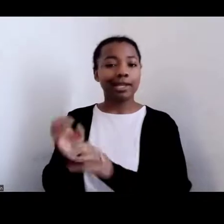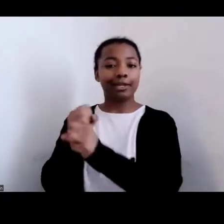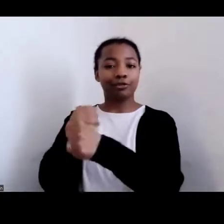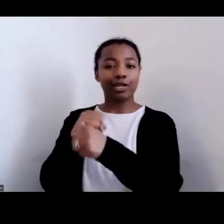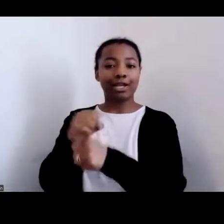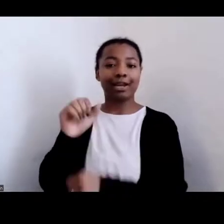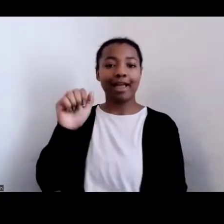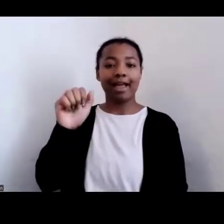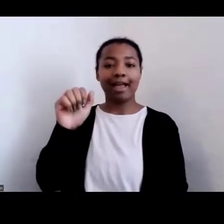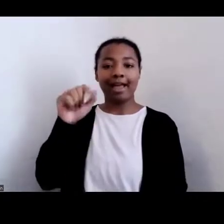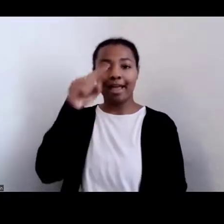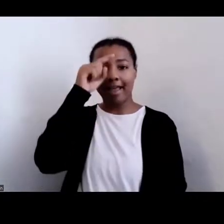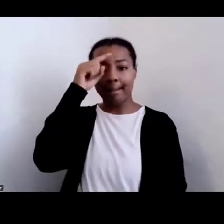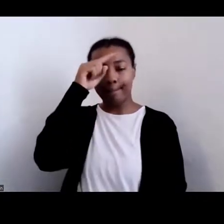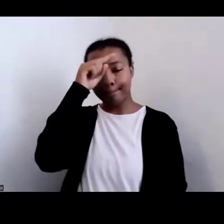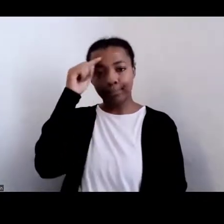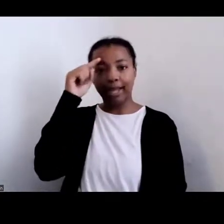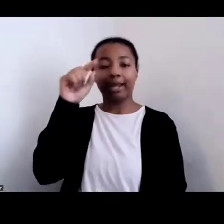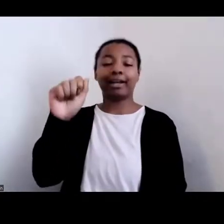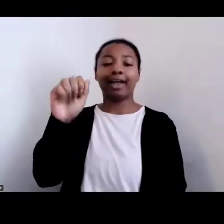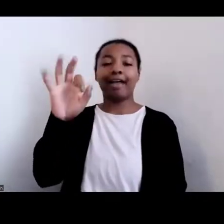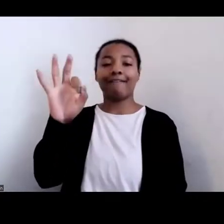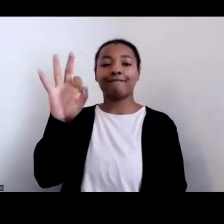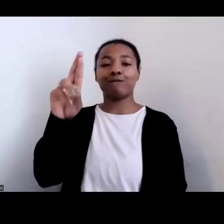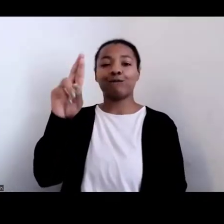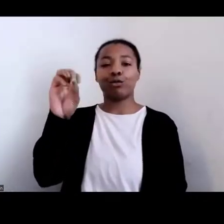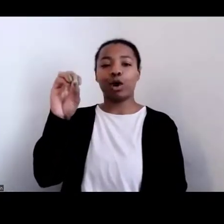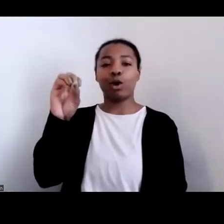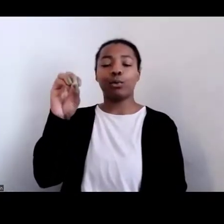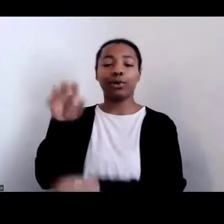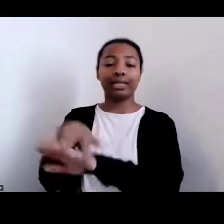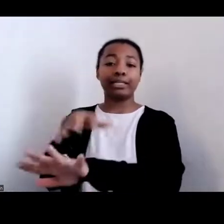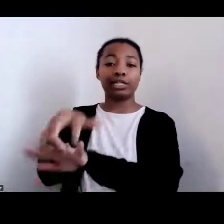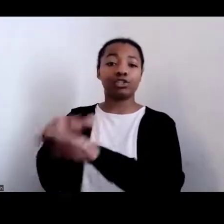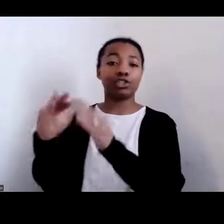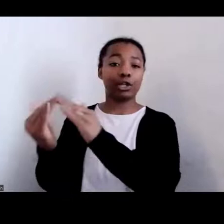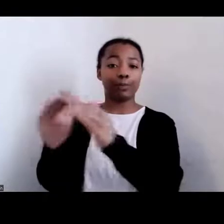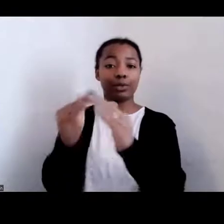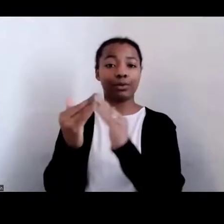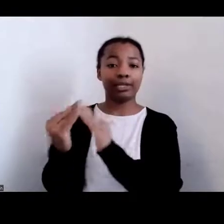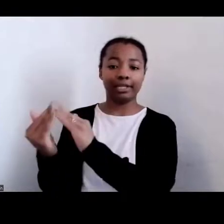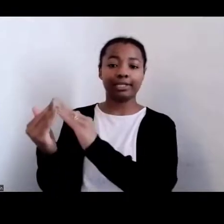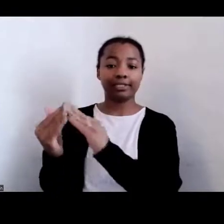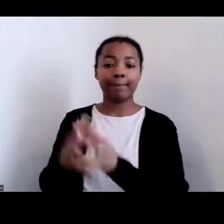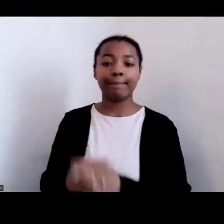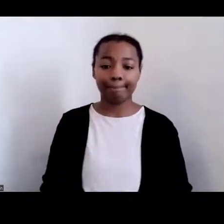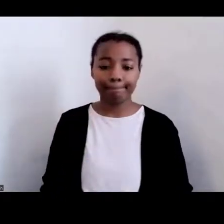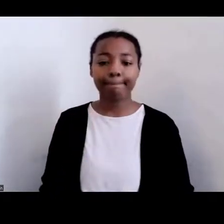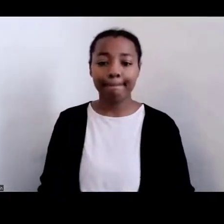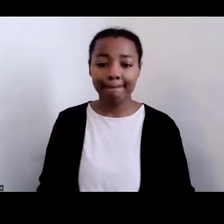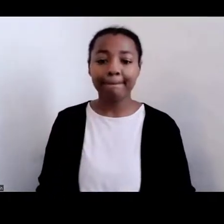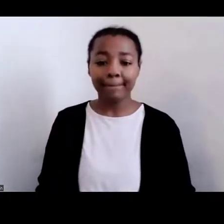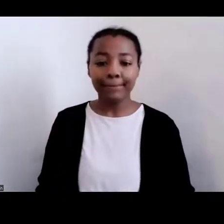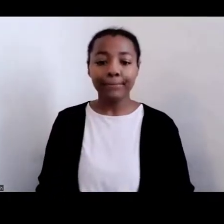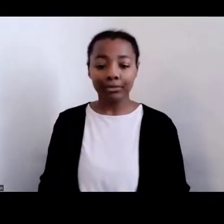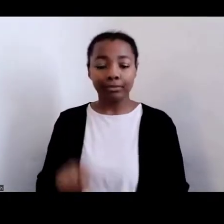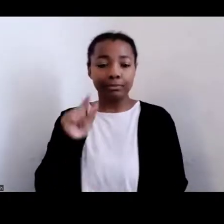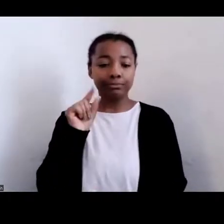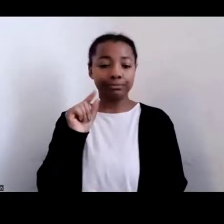We know that there's a huge history of some tension there, and that's an entirely different conversation for another day.